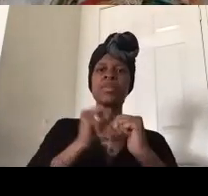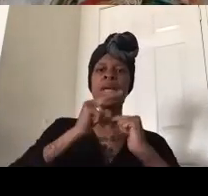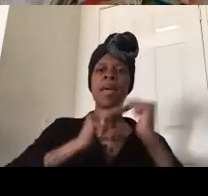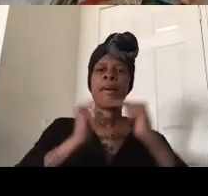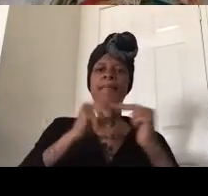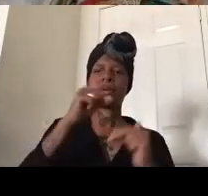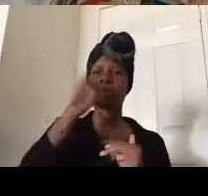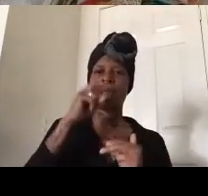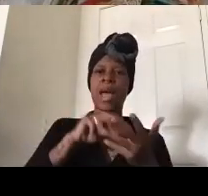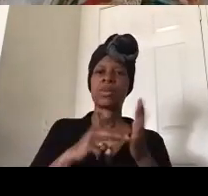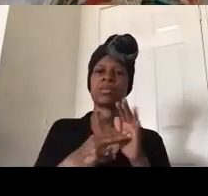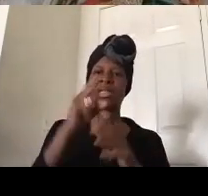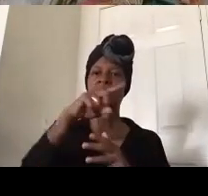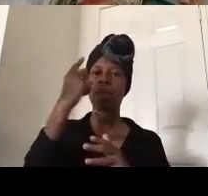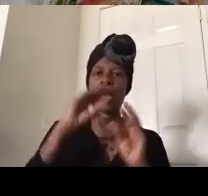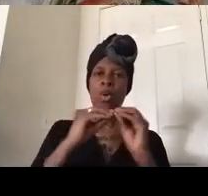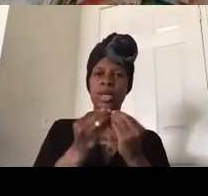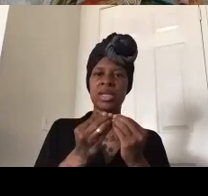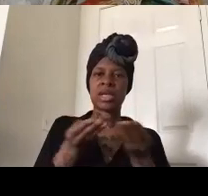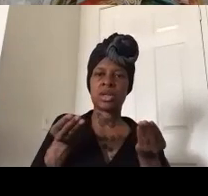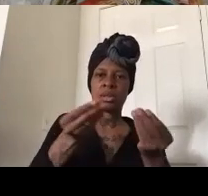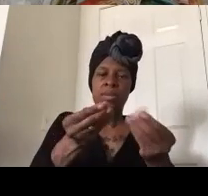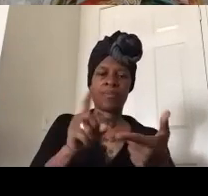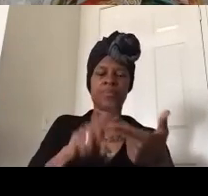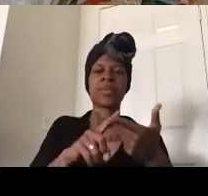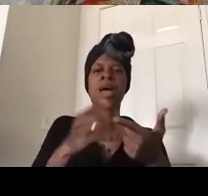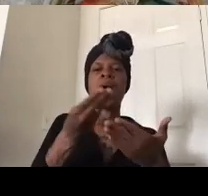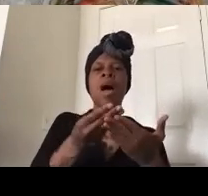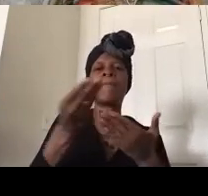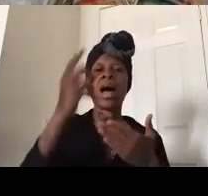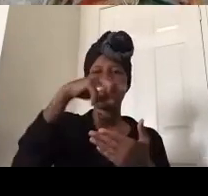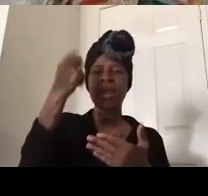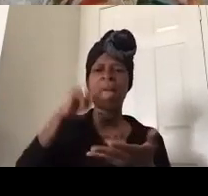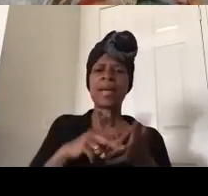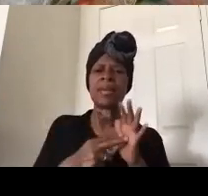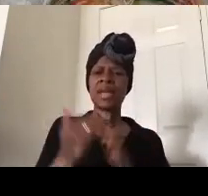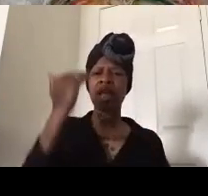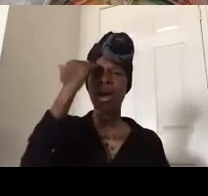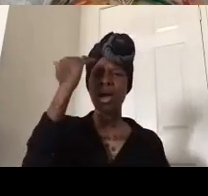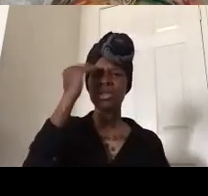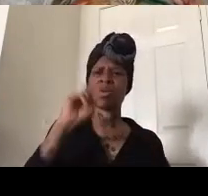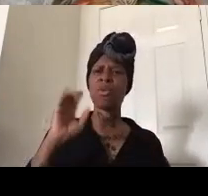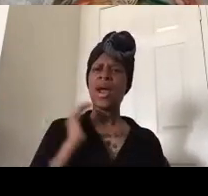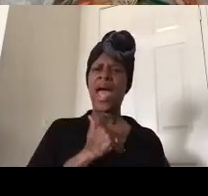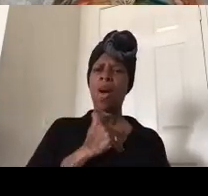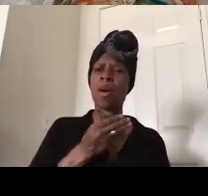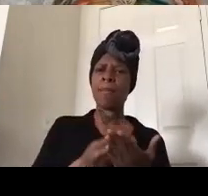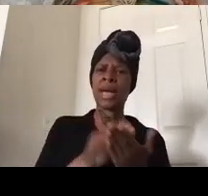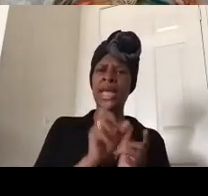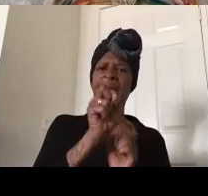lead organizations buy black meaning being conscious of our dollars the black xmas campaign came out of the